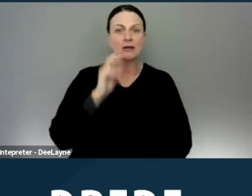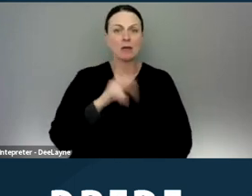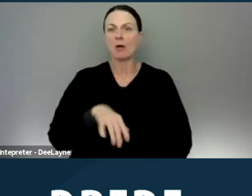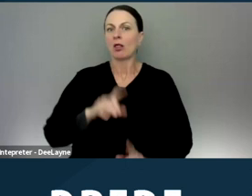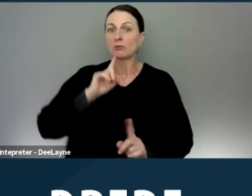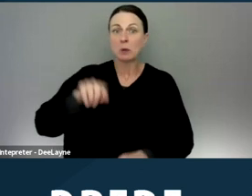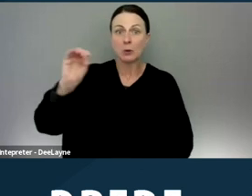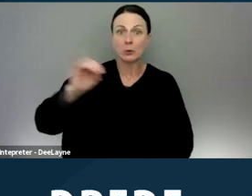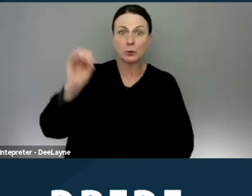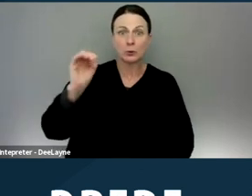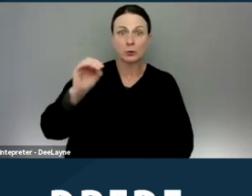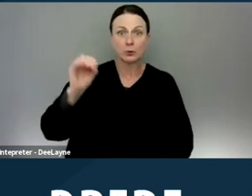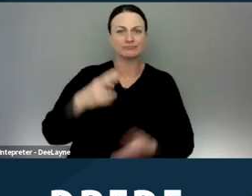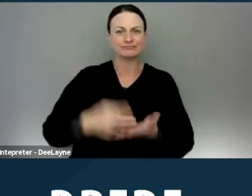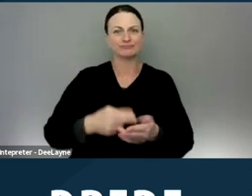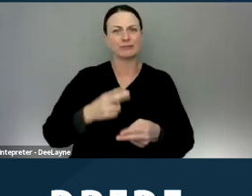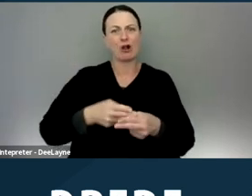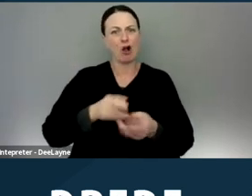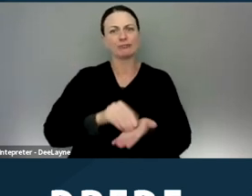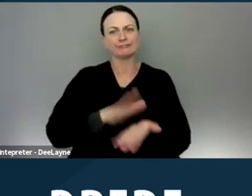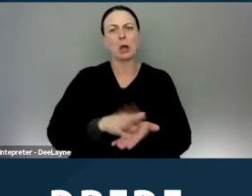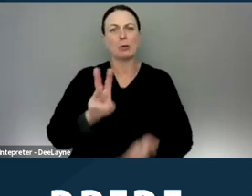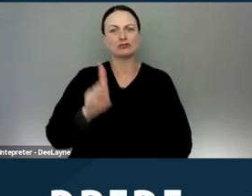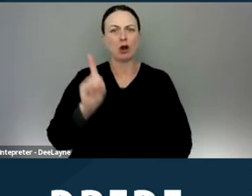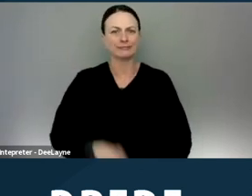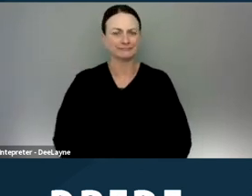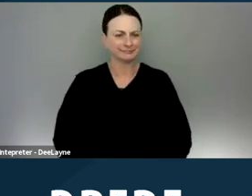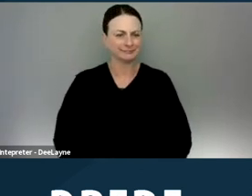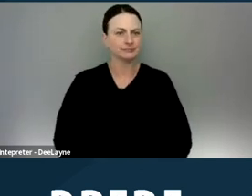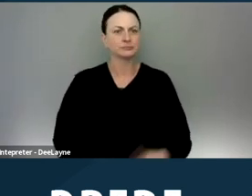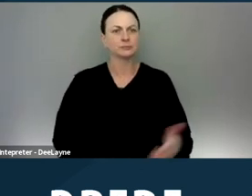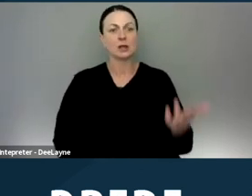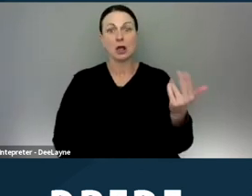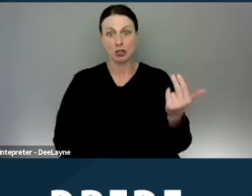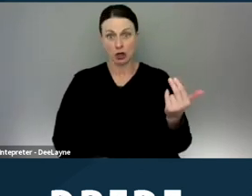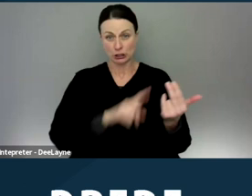they, I think record those as withdrawn. 13 were settled by enforcement.